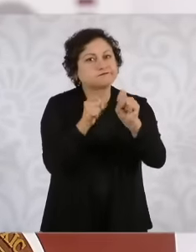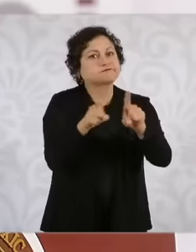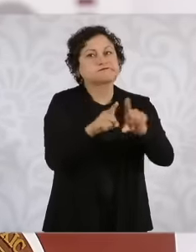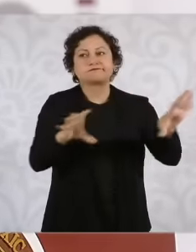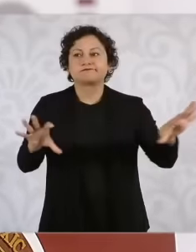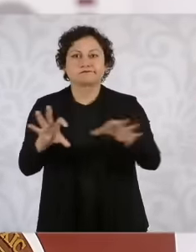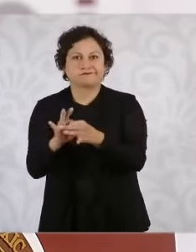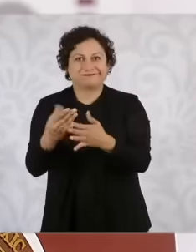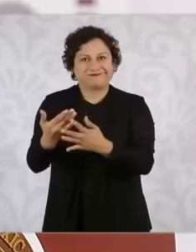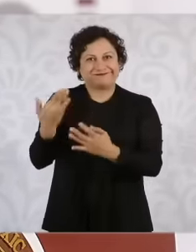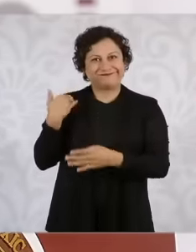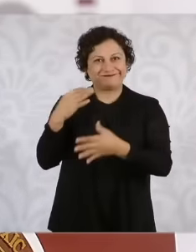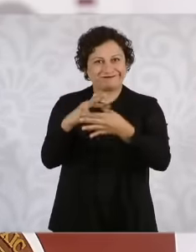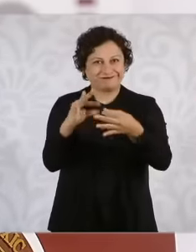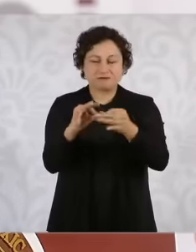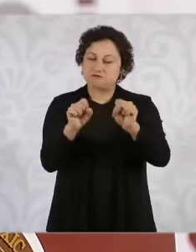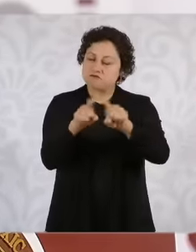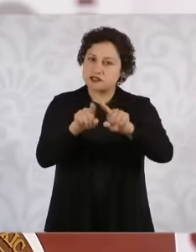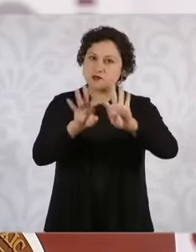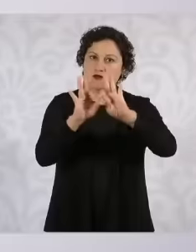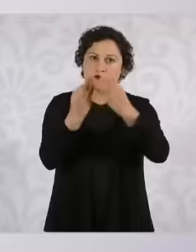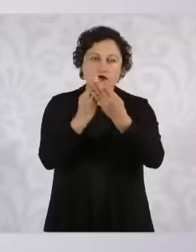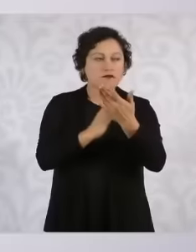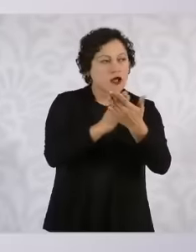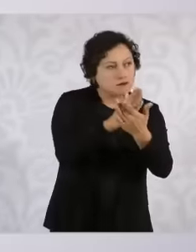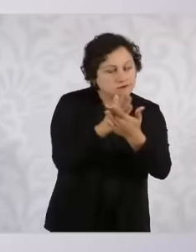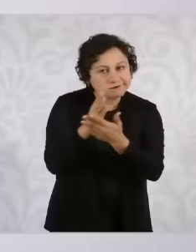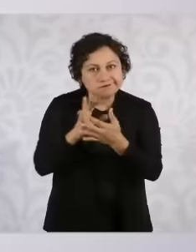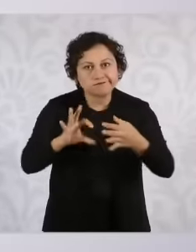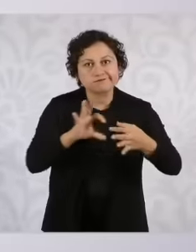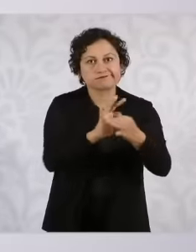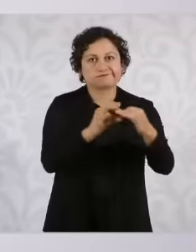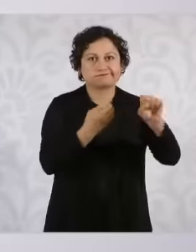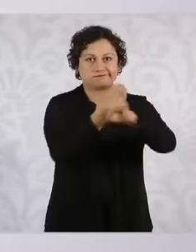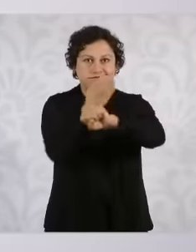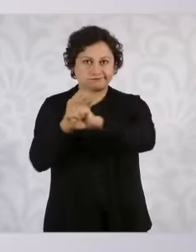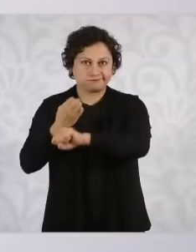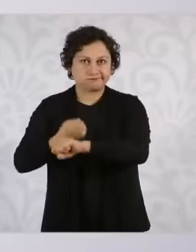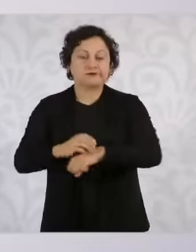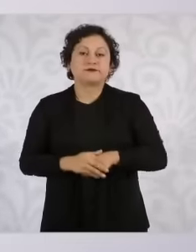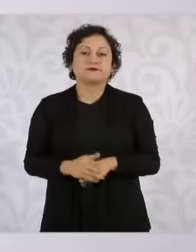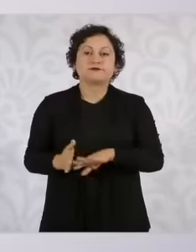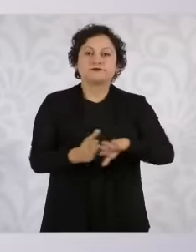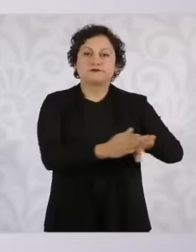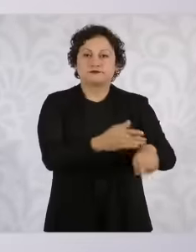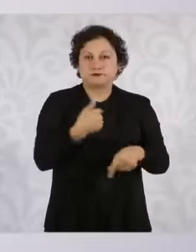you will remember that we implemented the bases of the strategy described above in